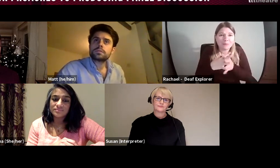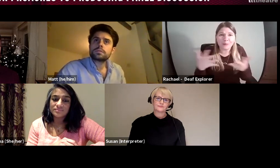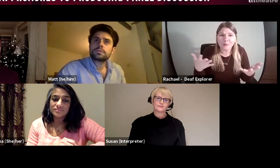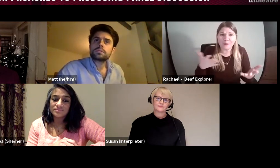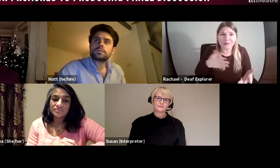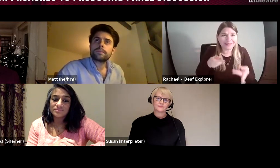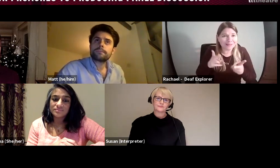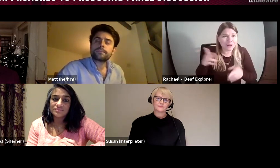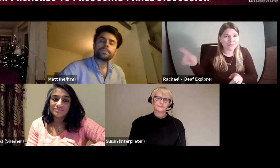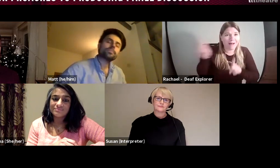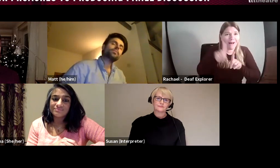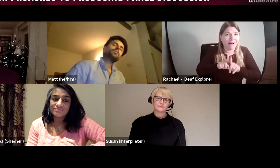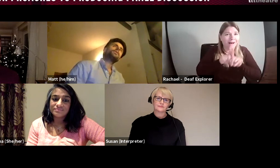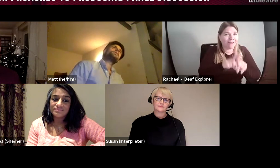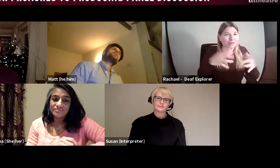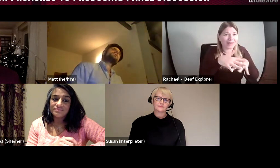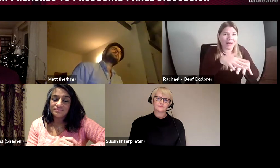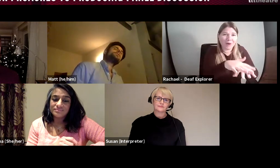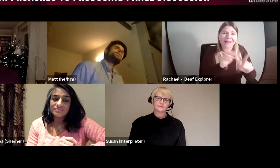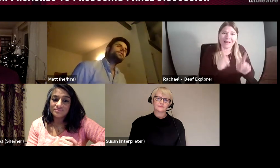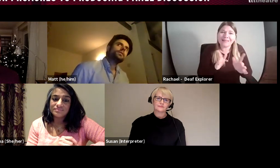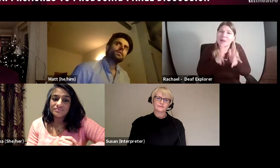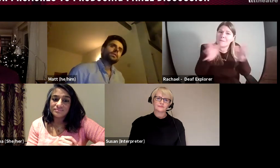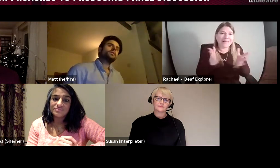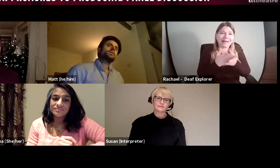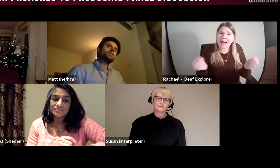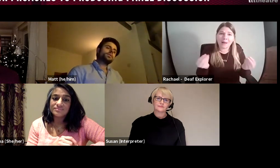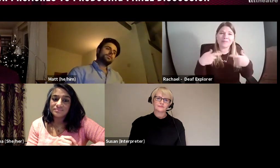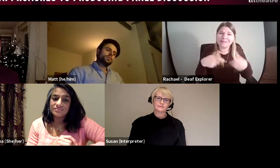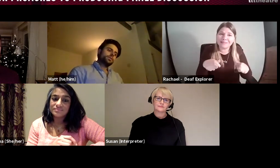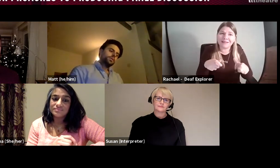and if a deaf producer does not have an access to work budget to pay floor an interpreter to